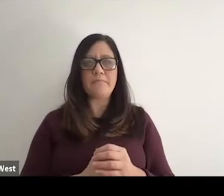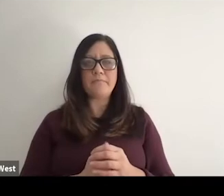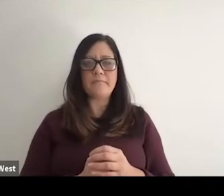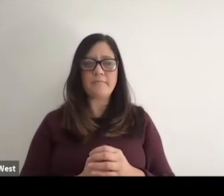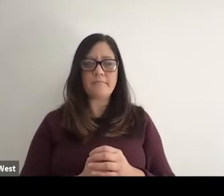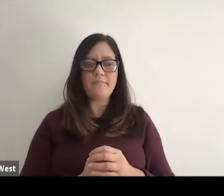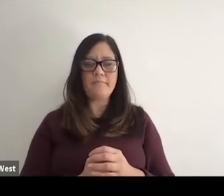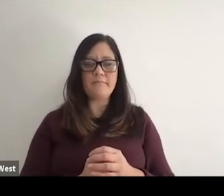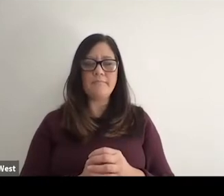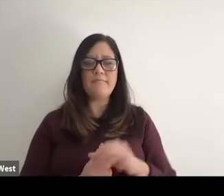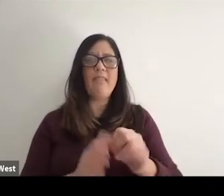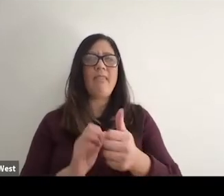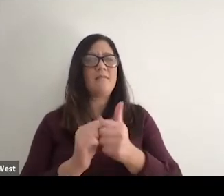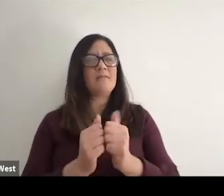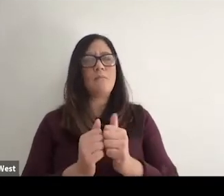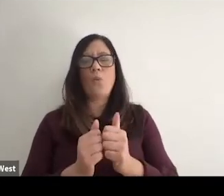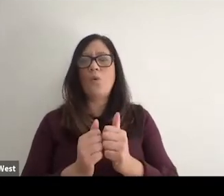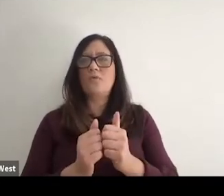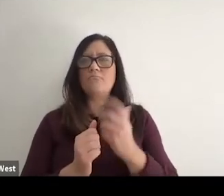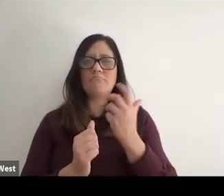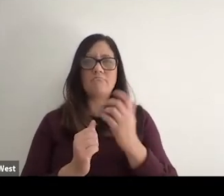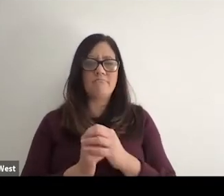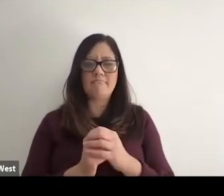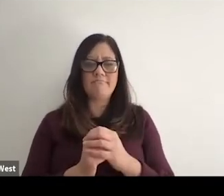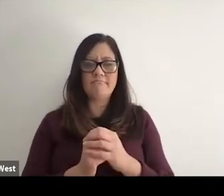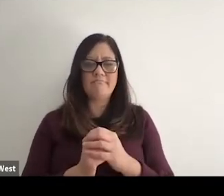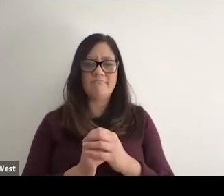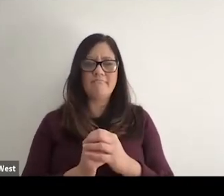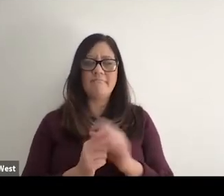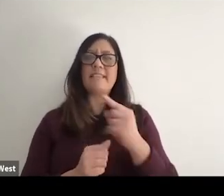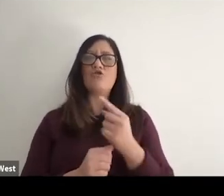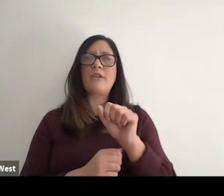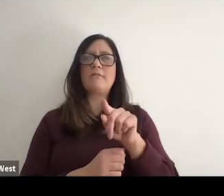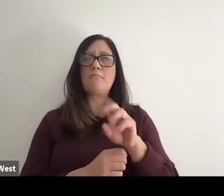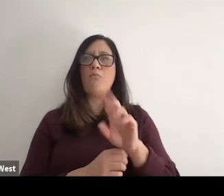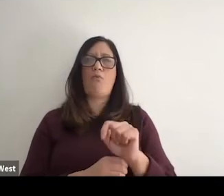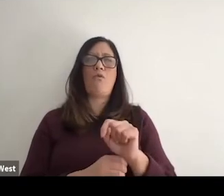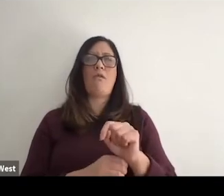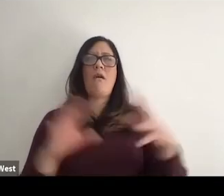And that's sport is just becoming all. It's just sport, so it's all we're all together now